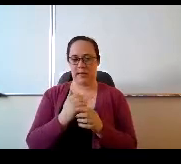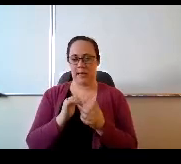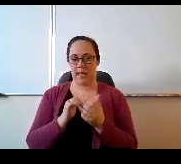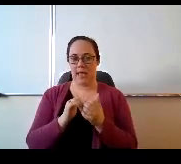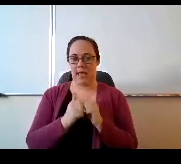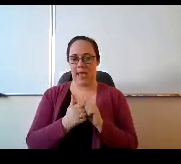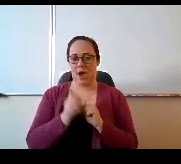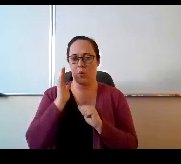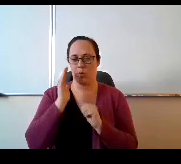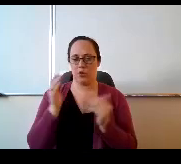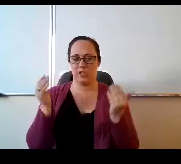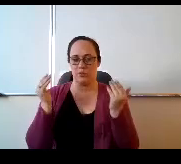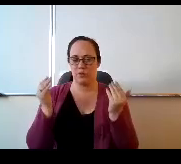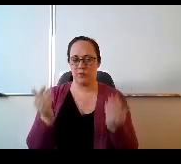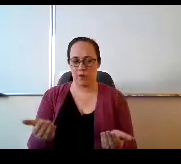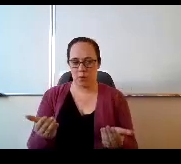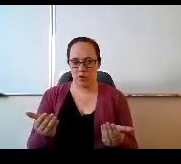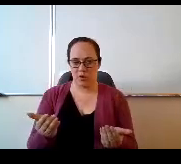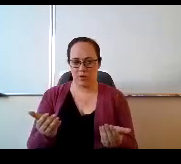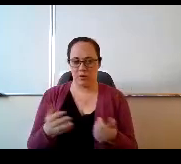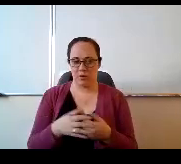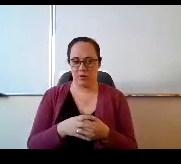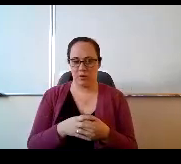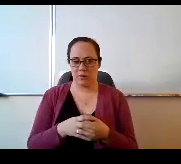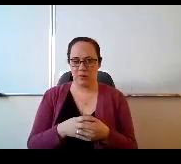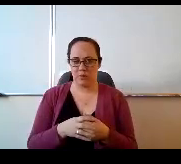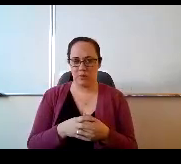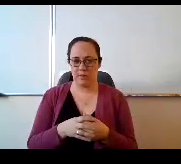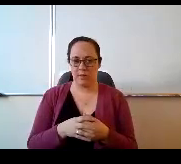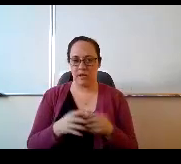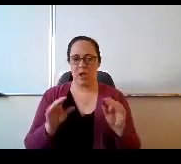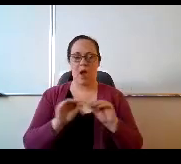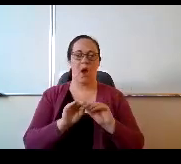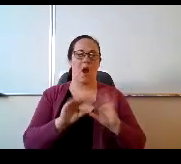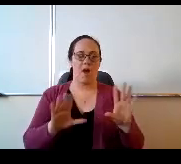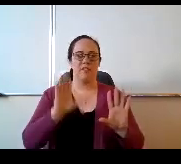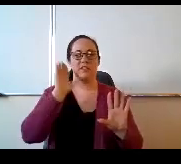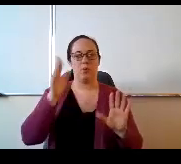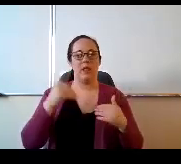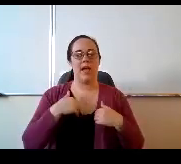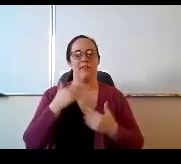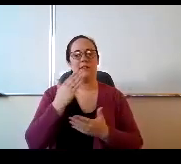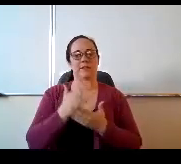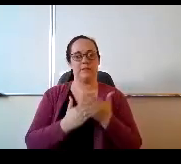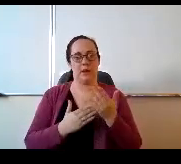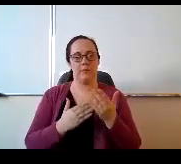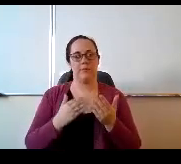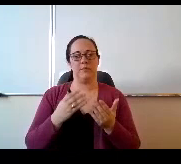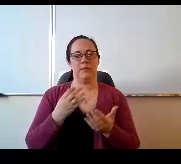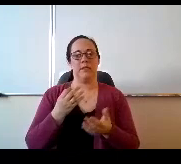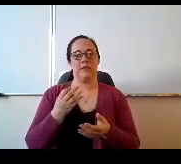You know. Obviously some we will. We will have offerings that are subsidized above my pay grade. So,